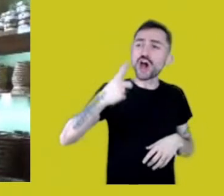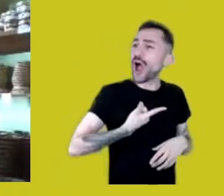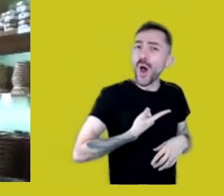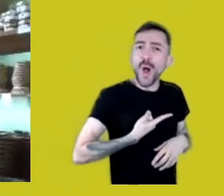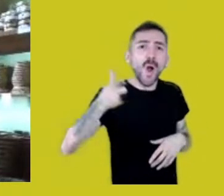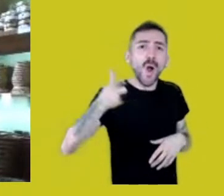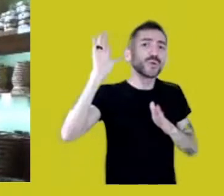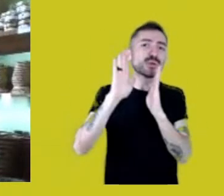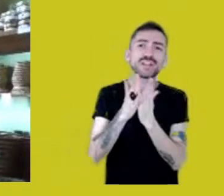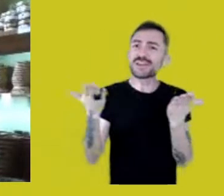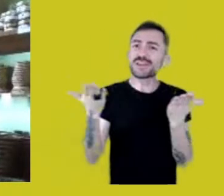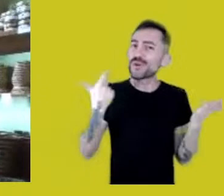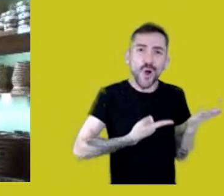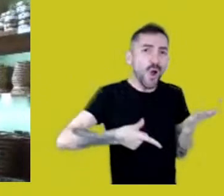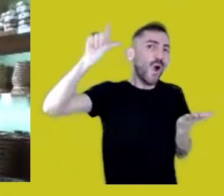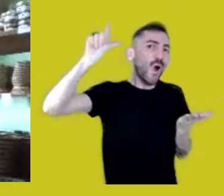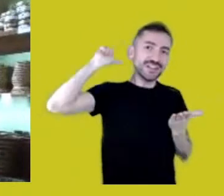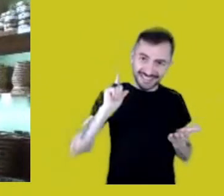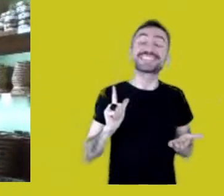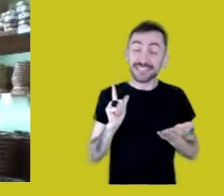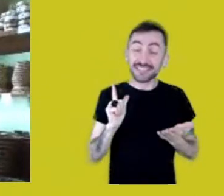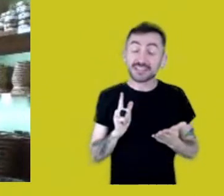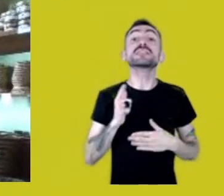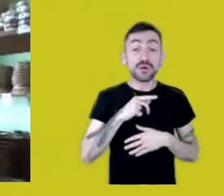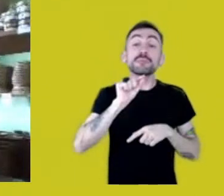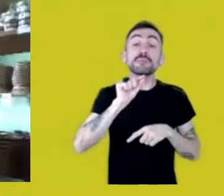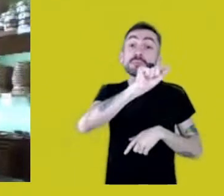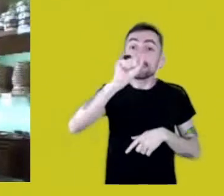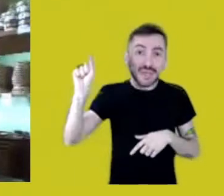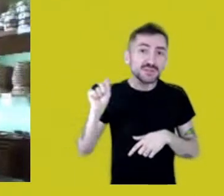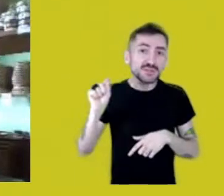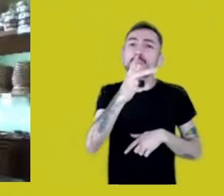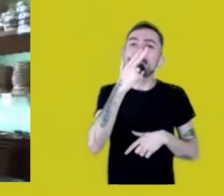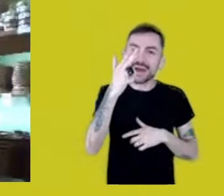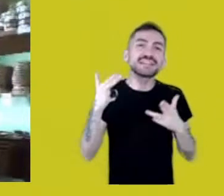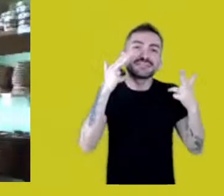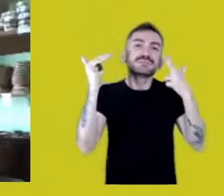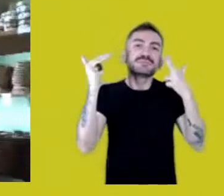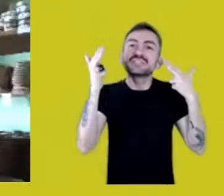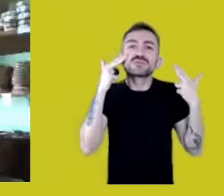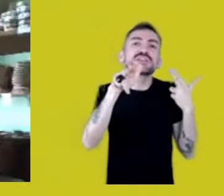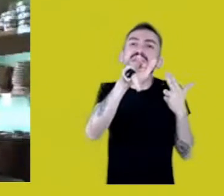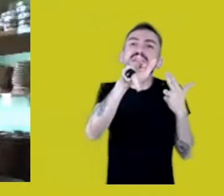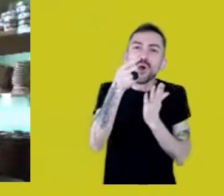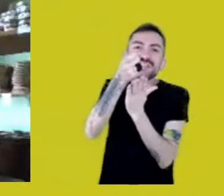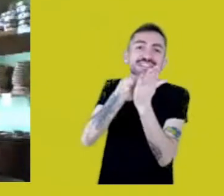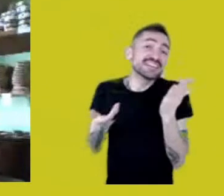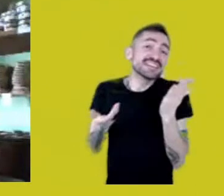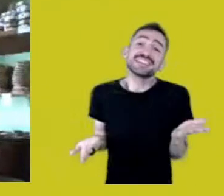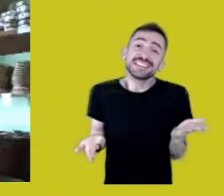These forms of writing which we seek in art, in pedagogy,